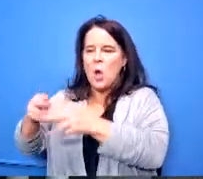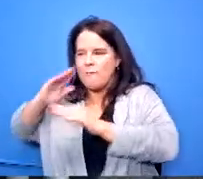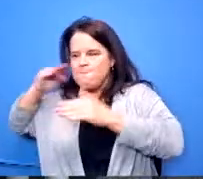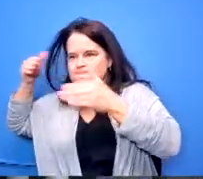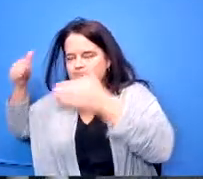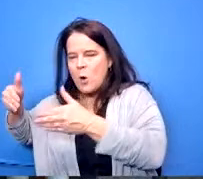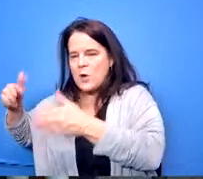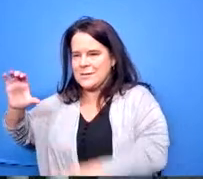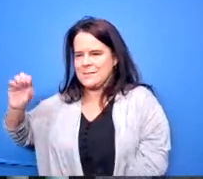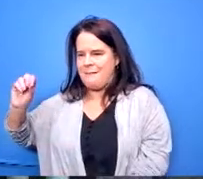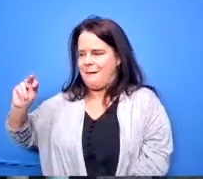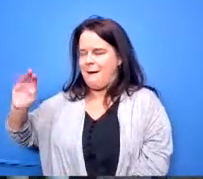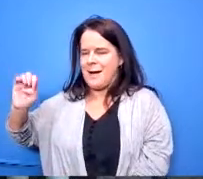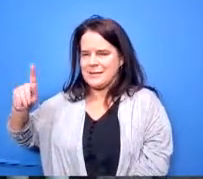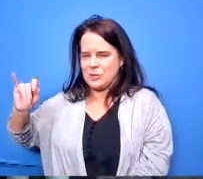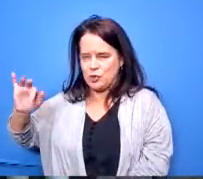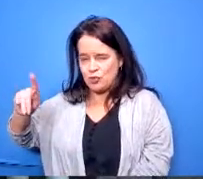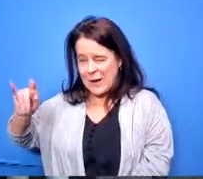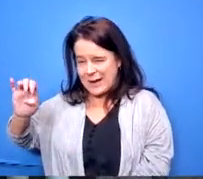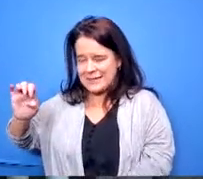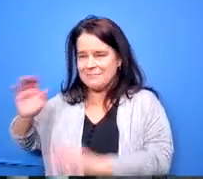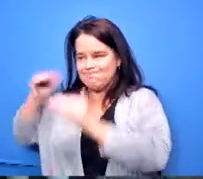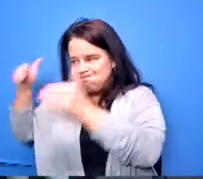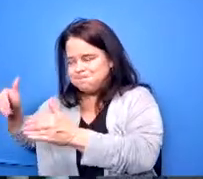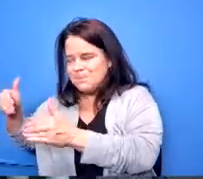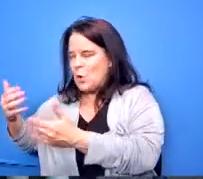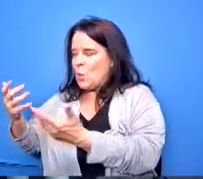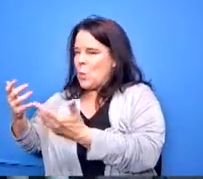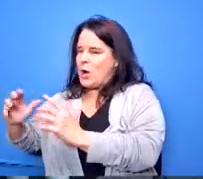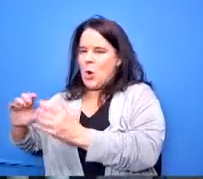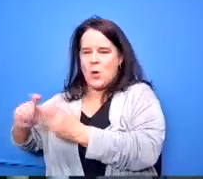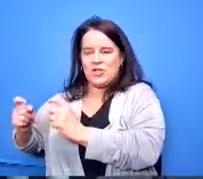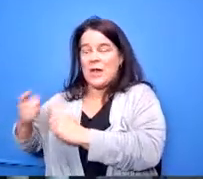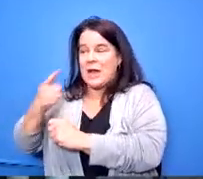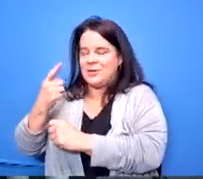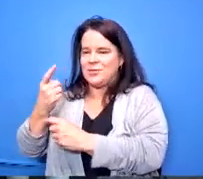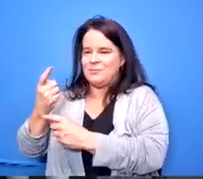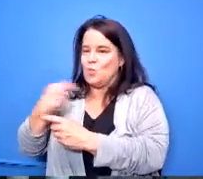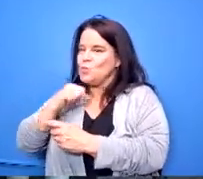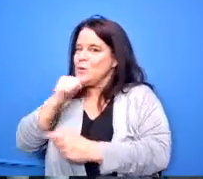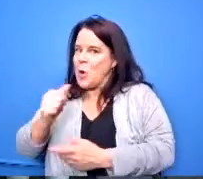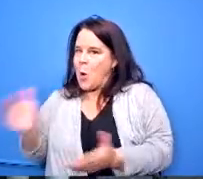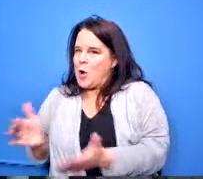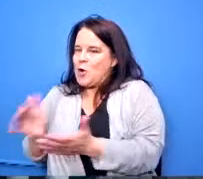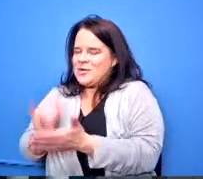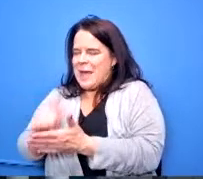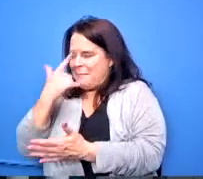we discourage that movement because we get ding a ding for it on our report card certainly we don't